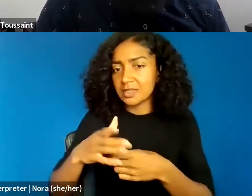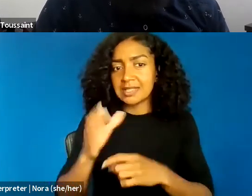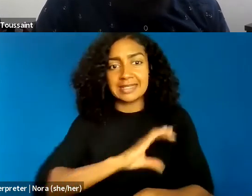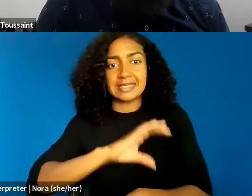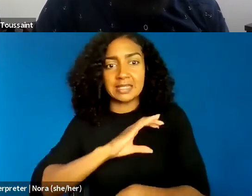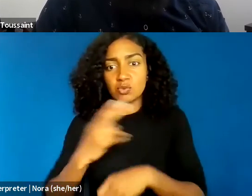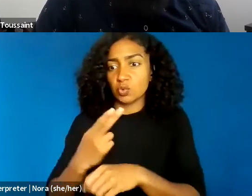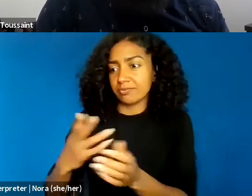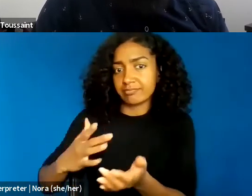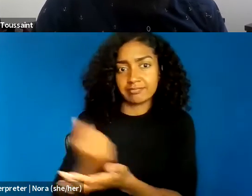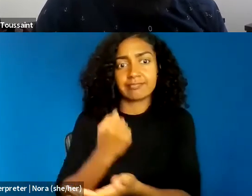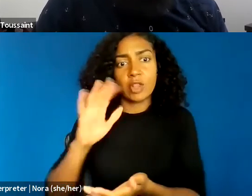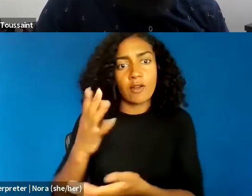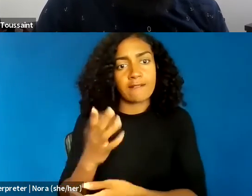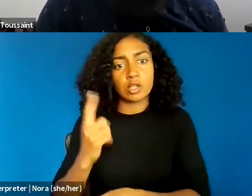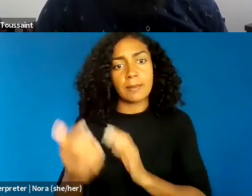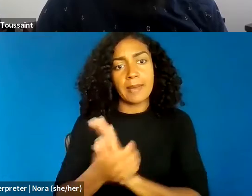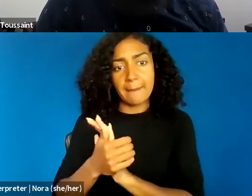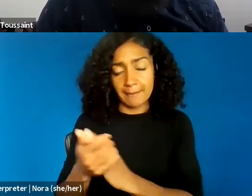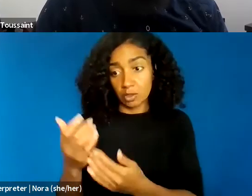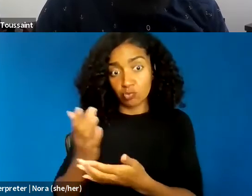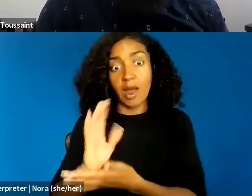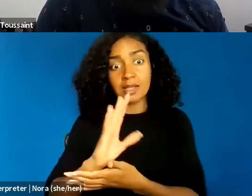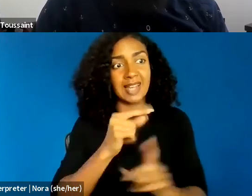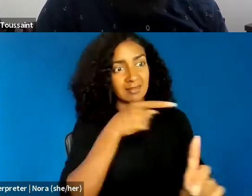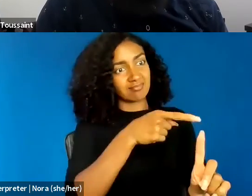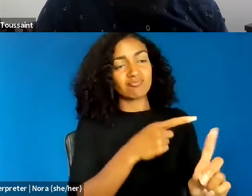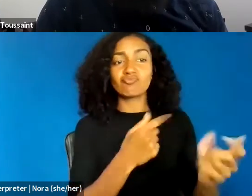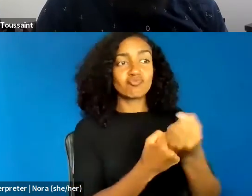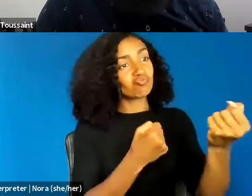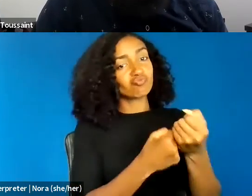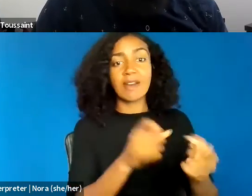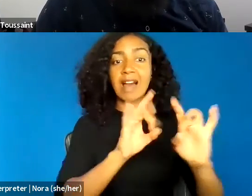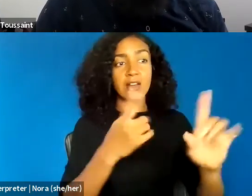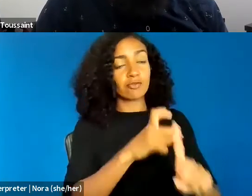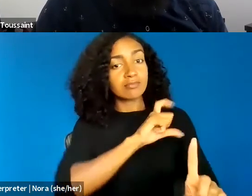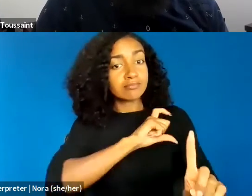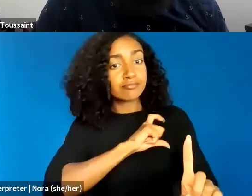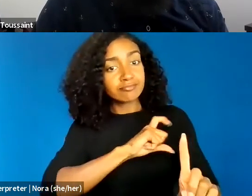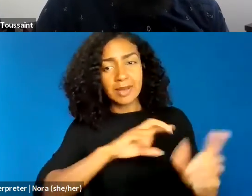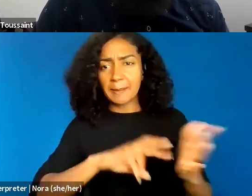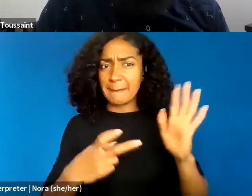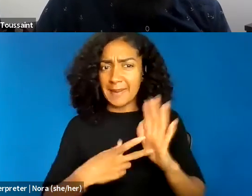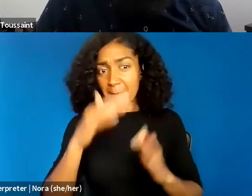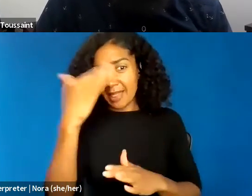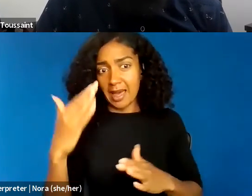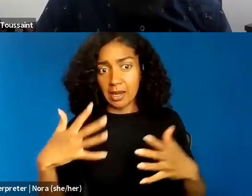and rationalizes violence at the hands of law enforcement, Black America will remain at peril to the veil of White supremacy